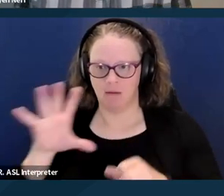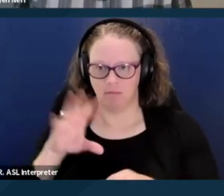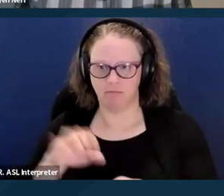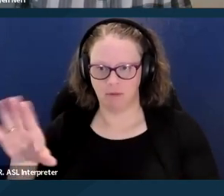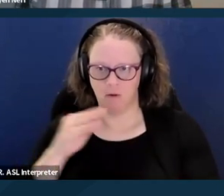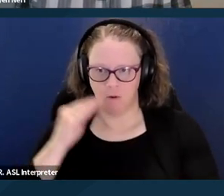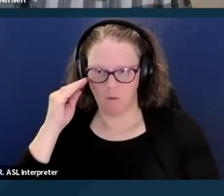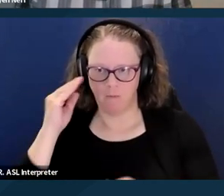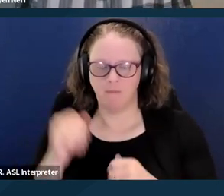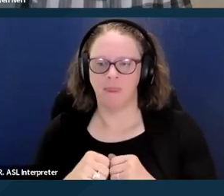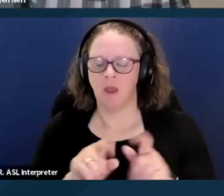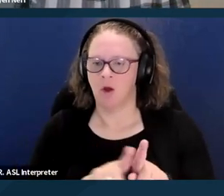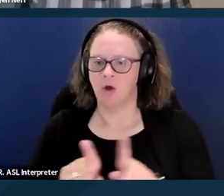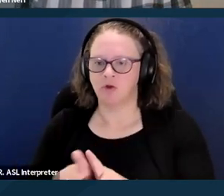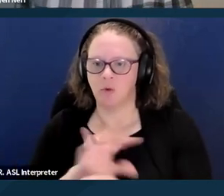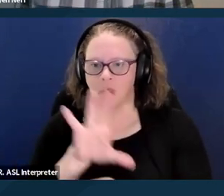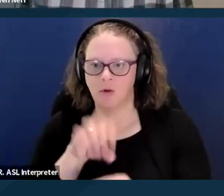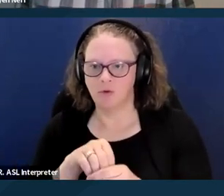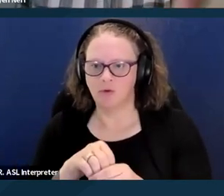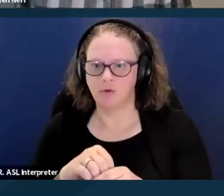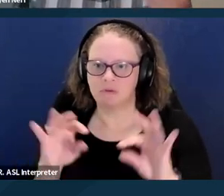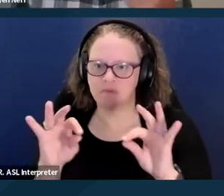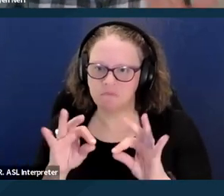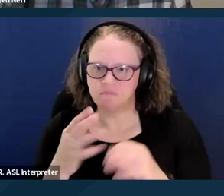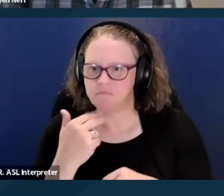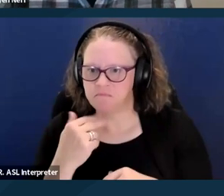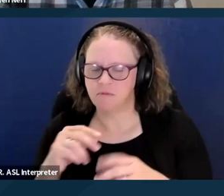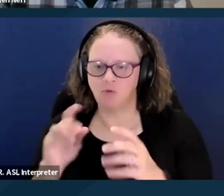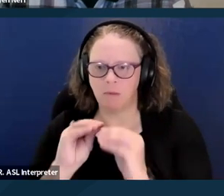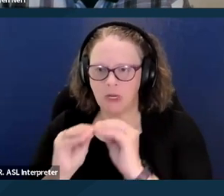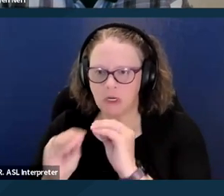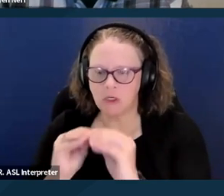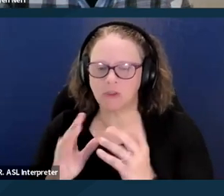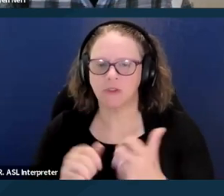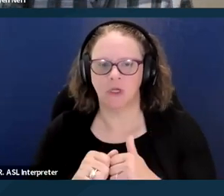It also includes minor repairs, transportation to and from services,